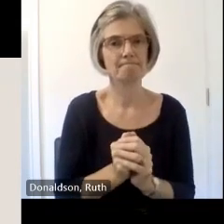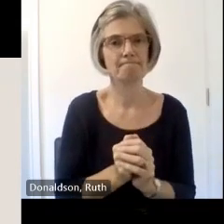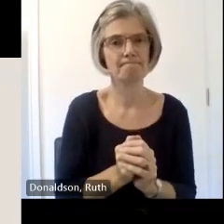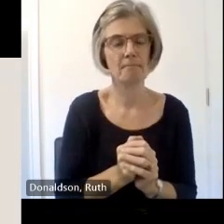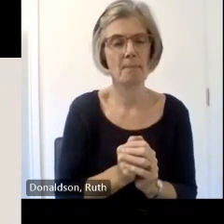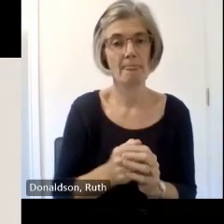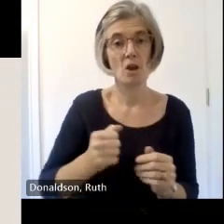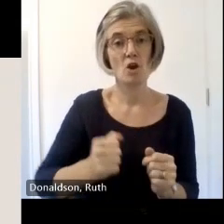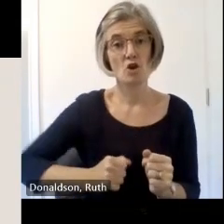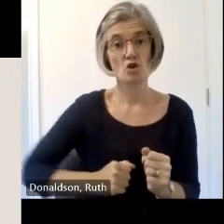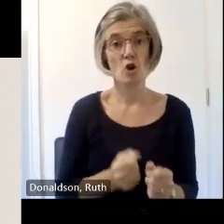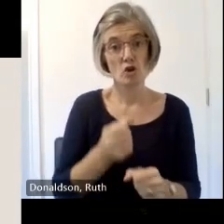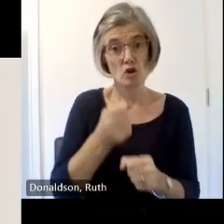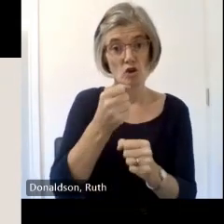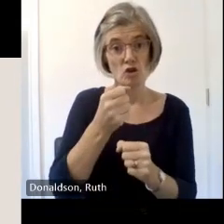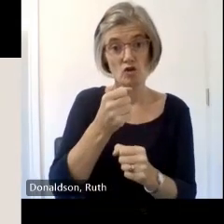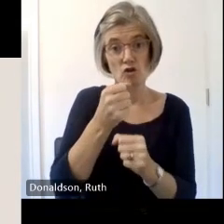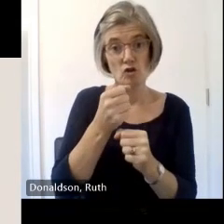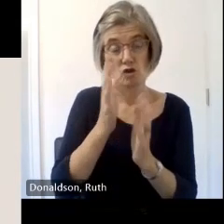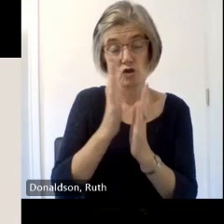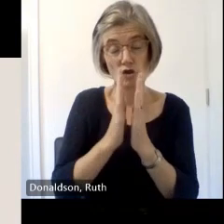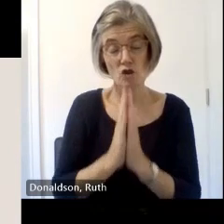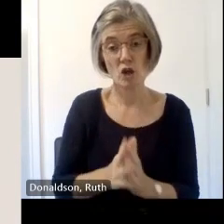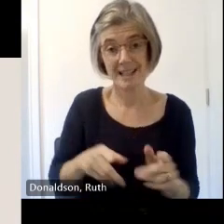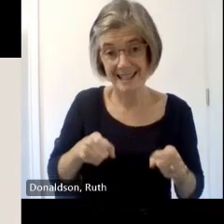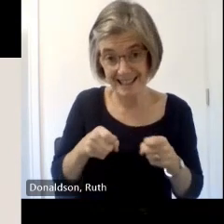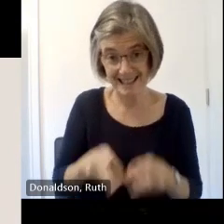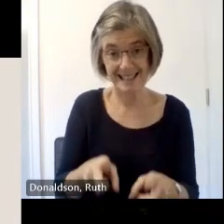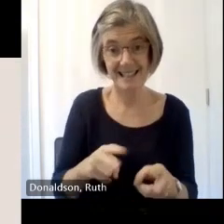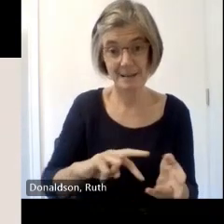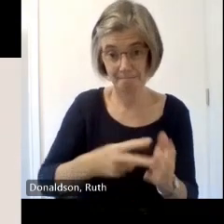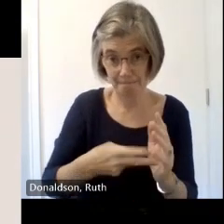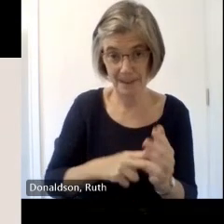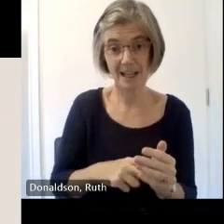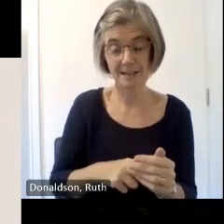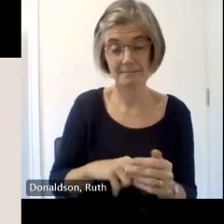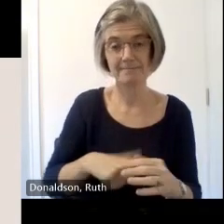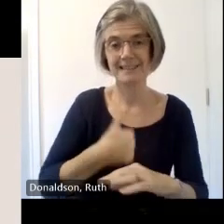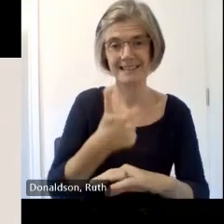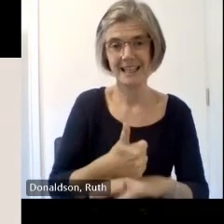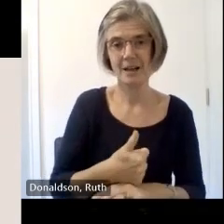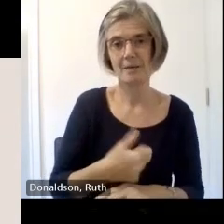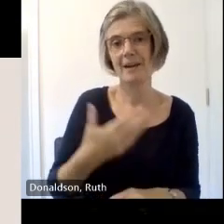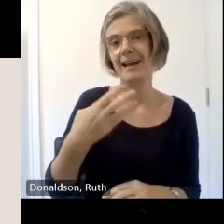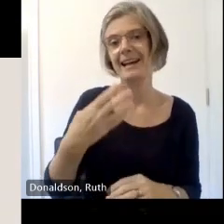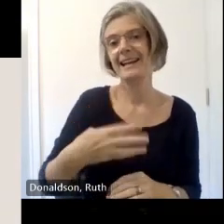loan uh uh its first uh director was Christine Milligan and its final aim was to get FK back